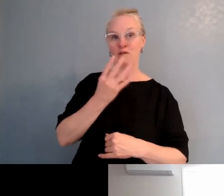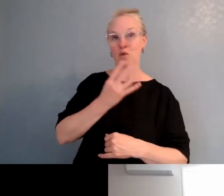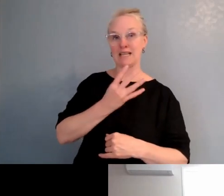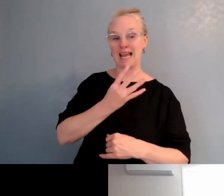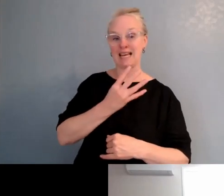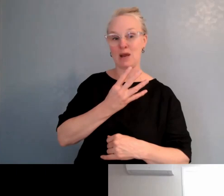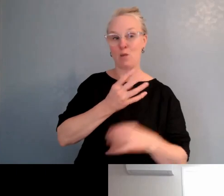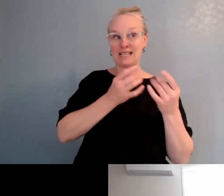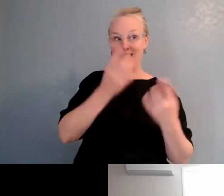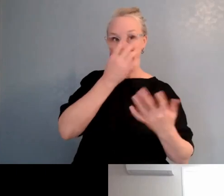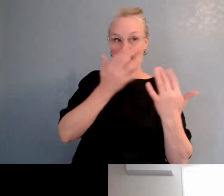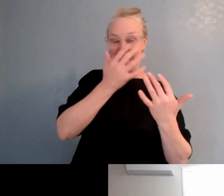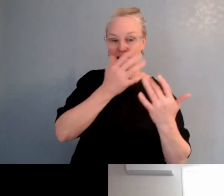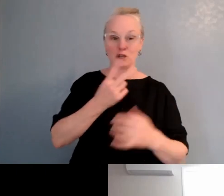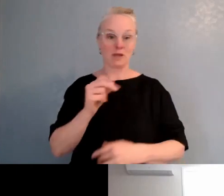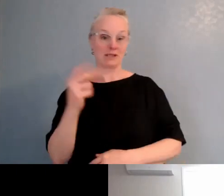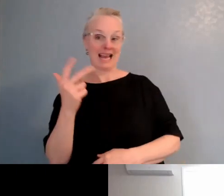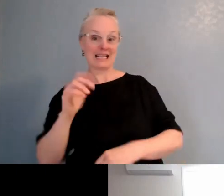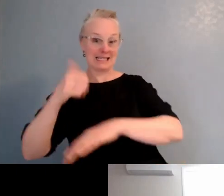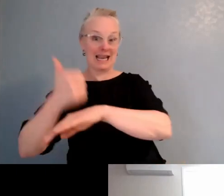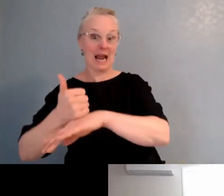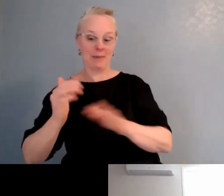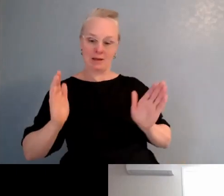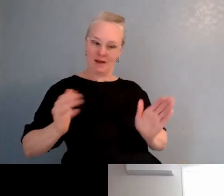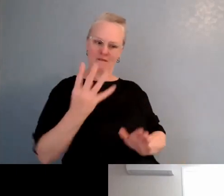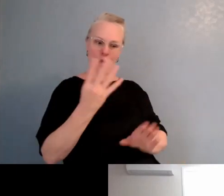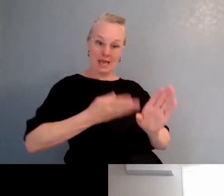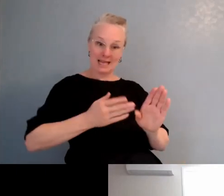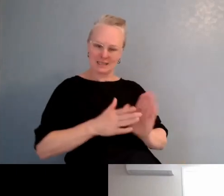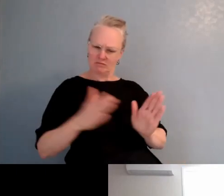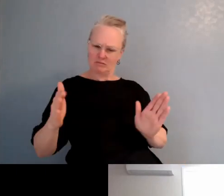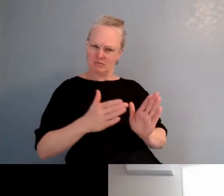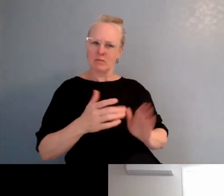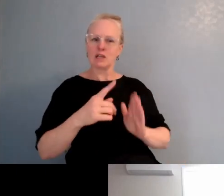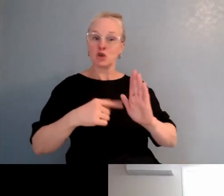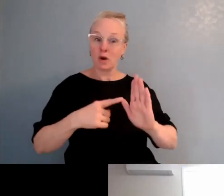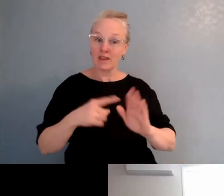I think in that time, from what I can tell, you developed a culture of the school